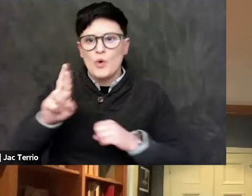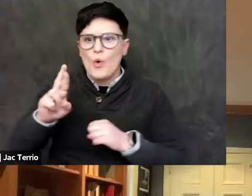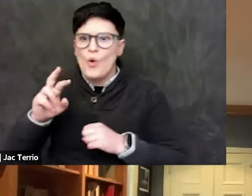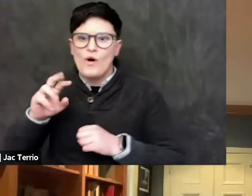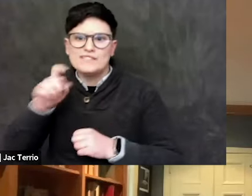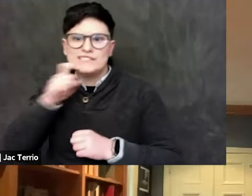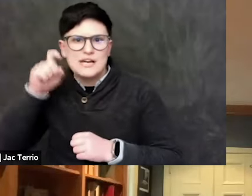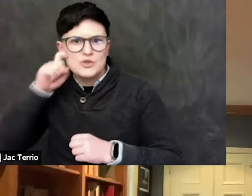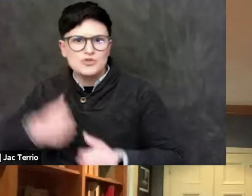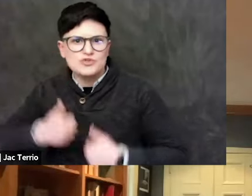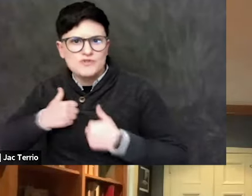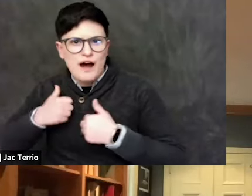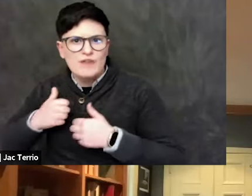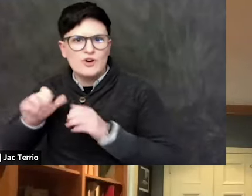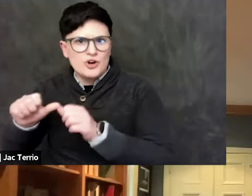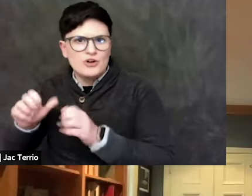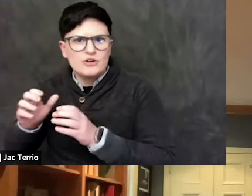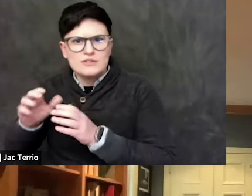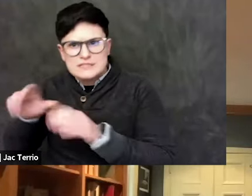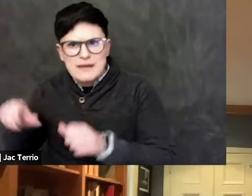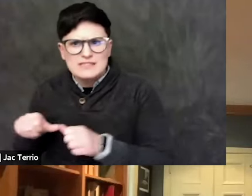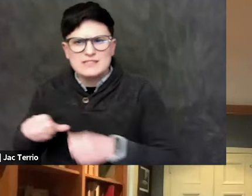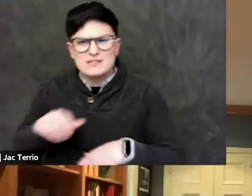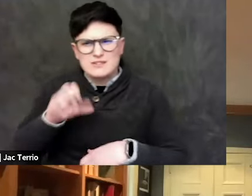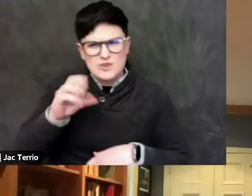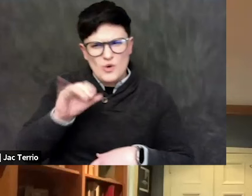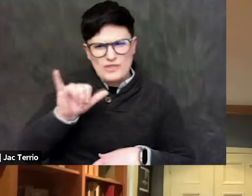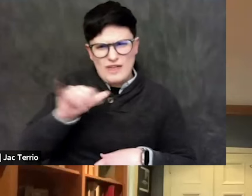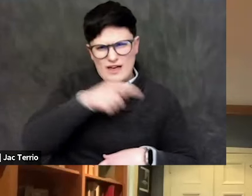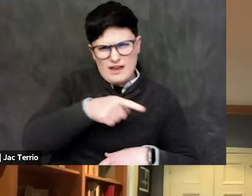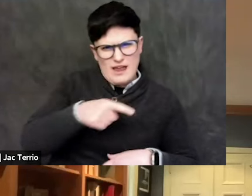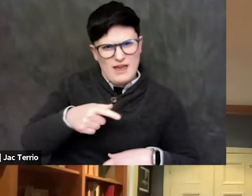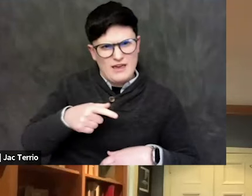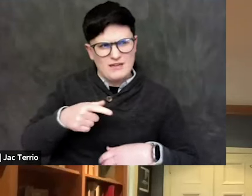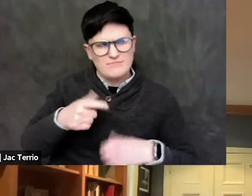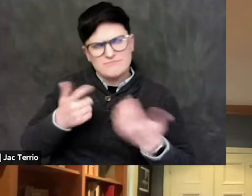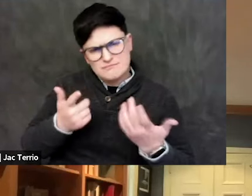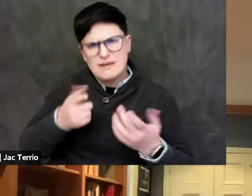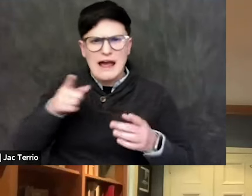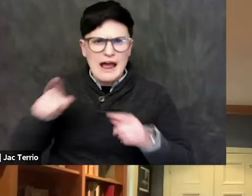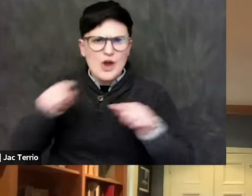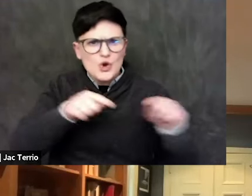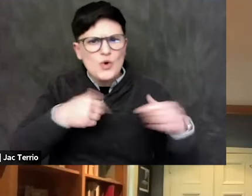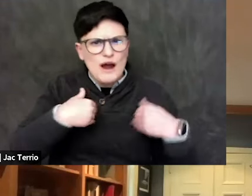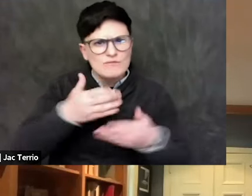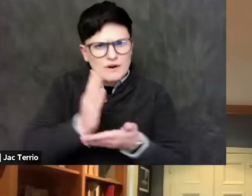It's they have a right to define their political groups. But when you say a Zionist shouldn't be in this space,